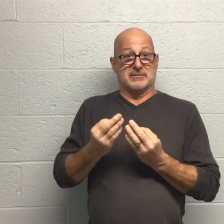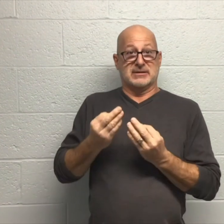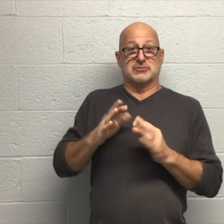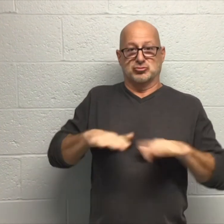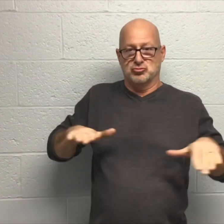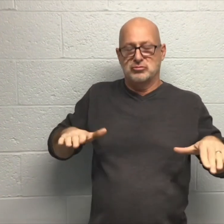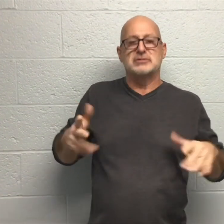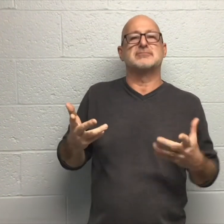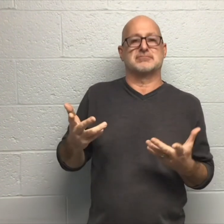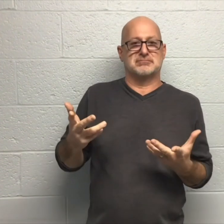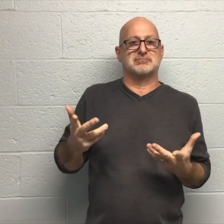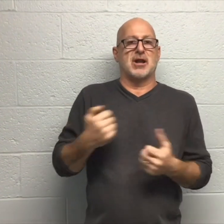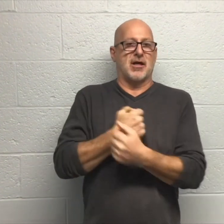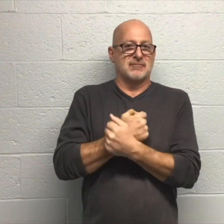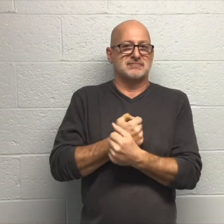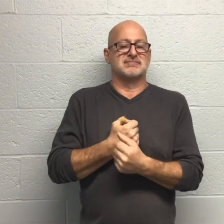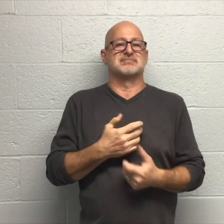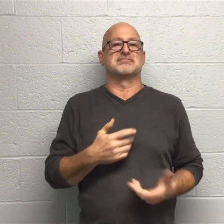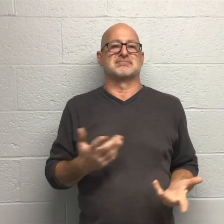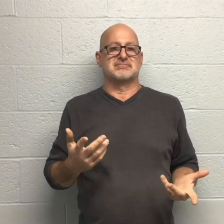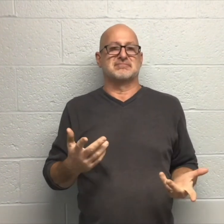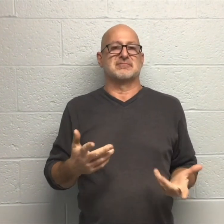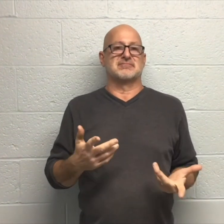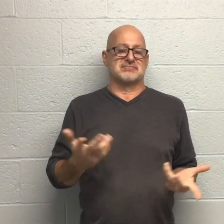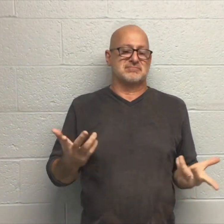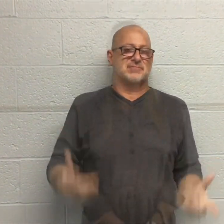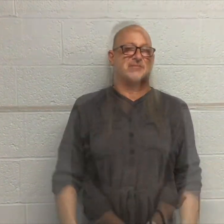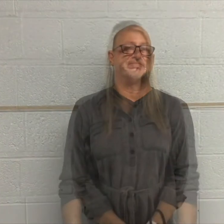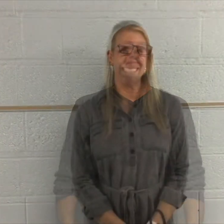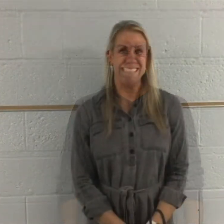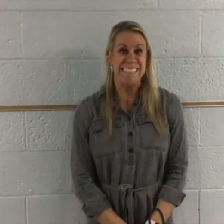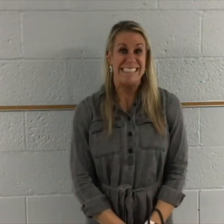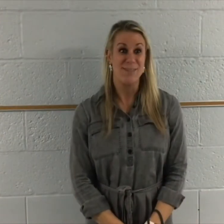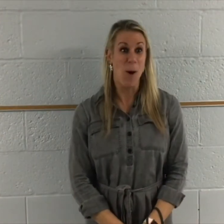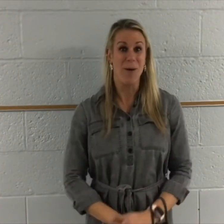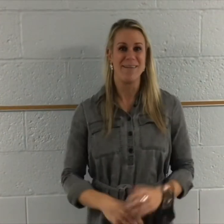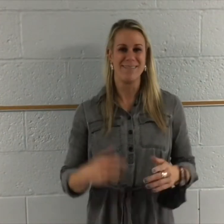having a good education, my family, my children, and the love we have.